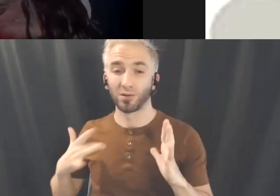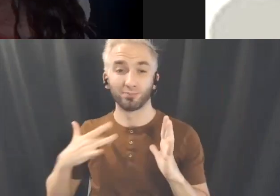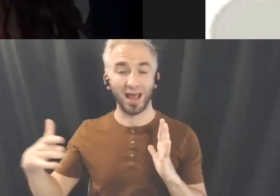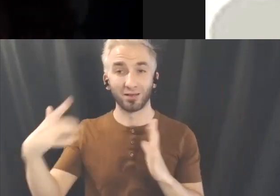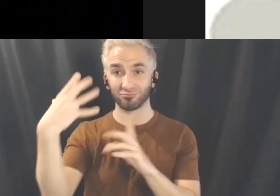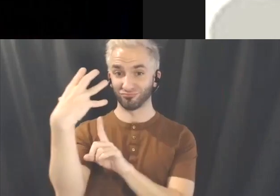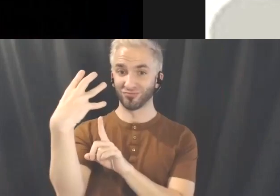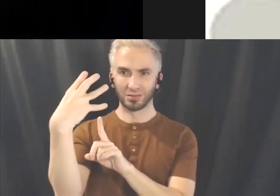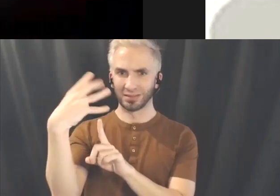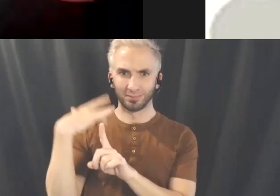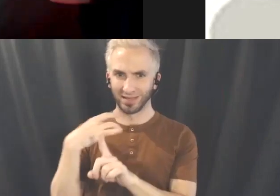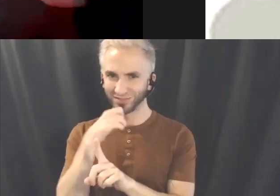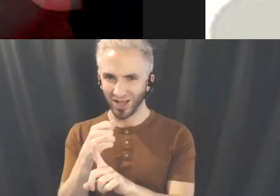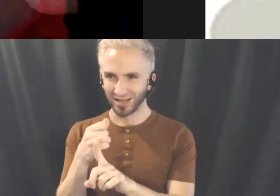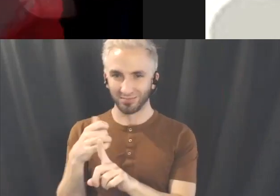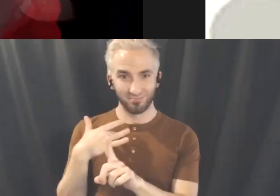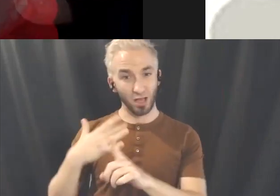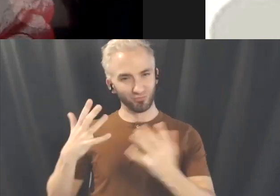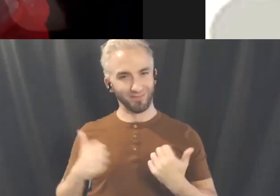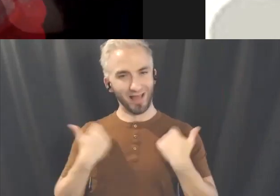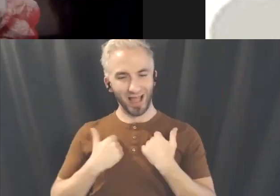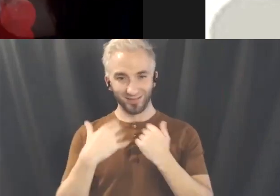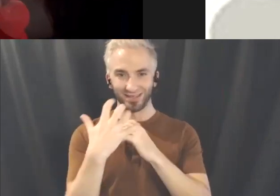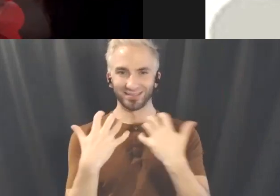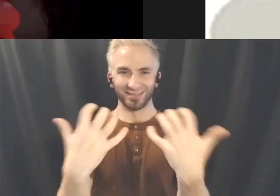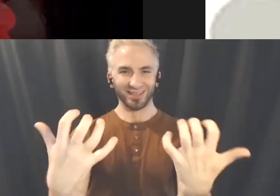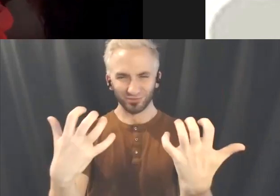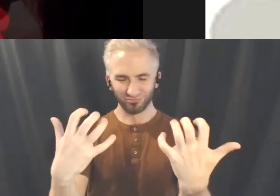themselves and feel sexy enough to kind of perform their alter ego because a lot of musicians